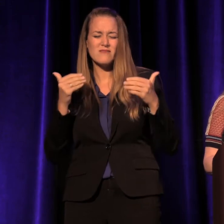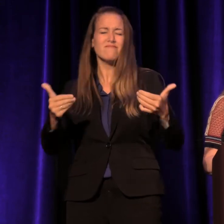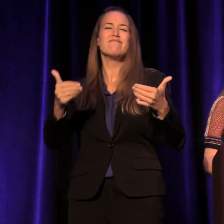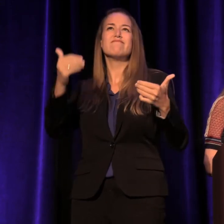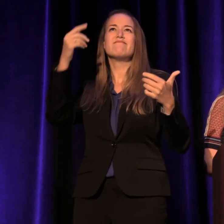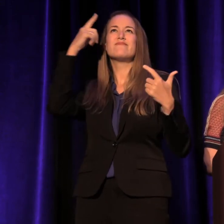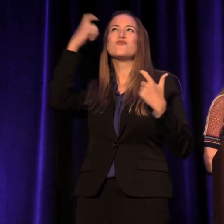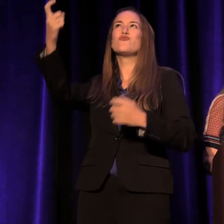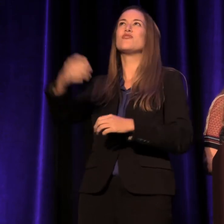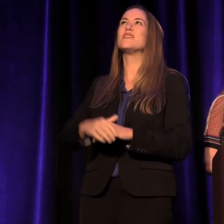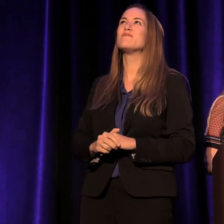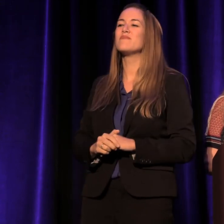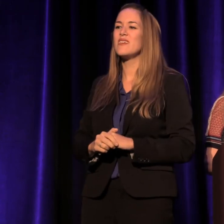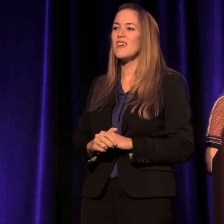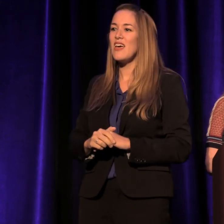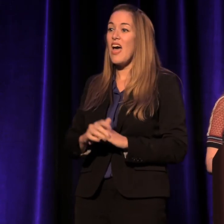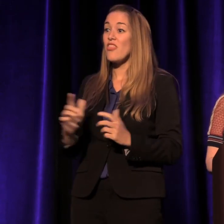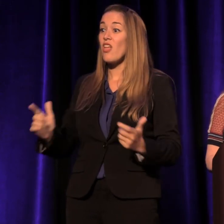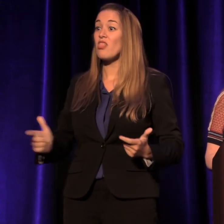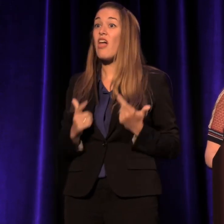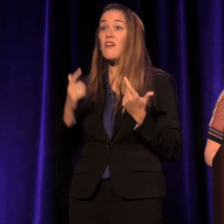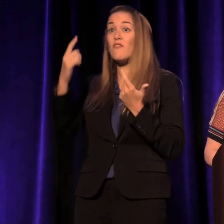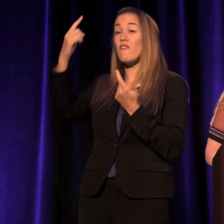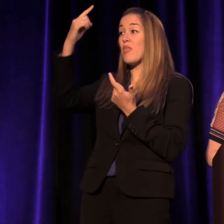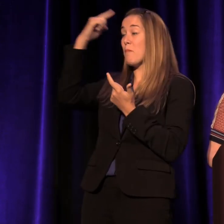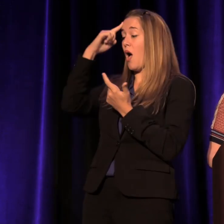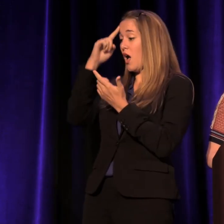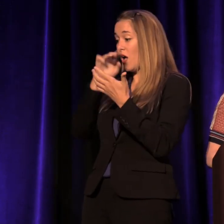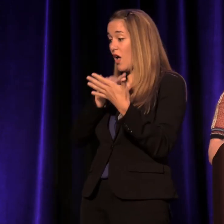that a life of the mind might not be as crazy as it sounds,